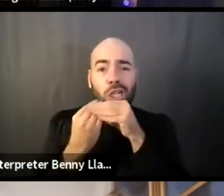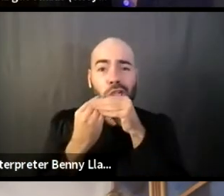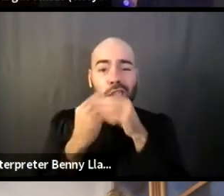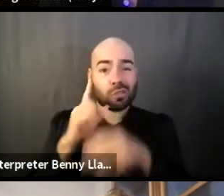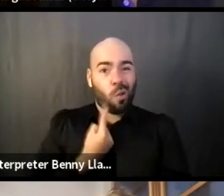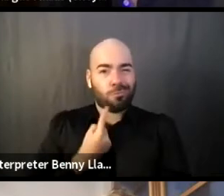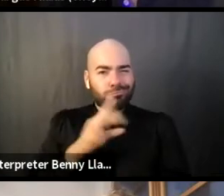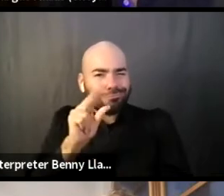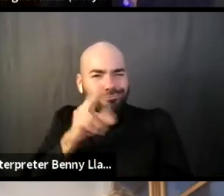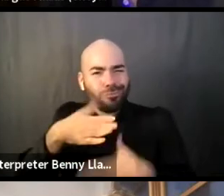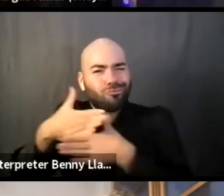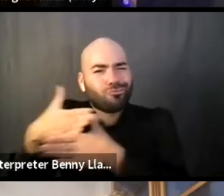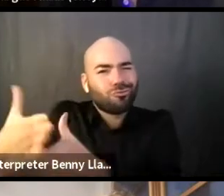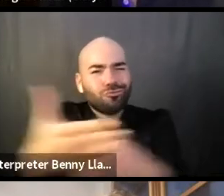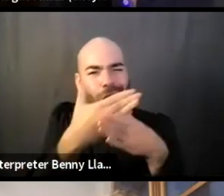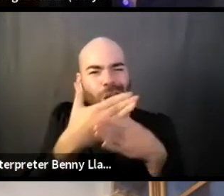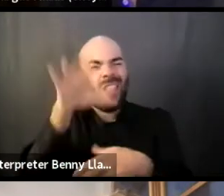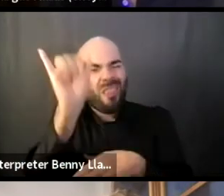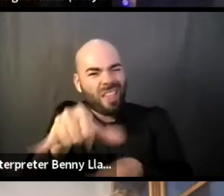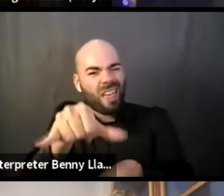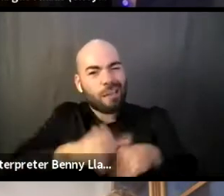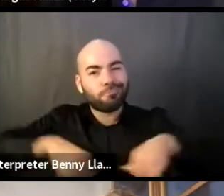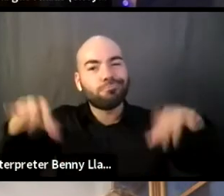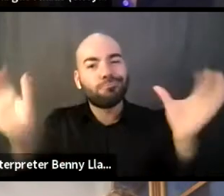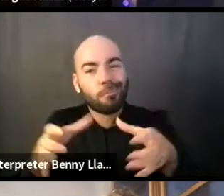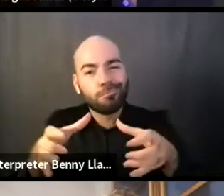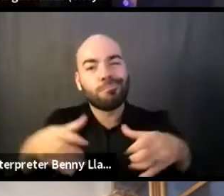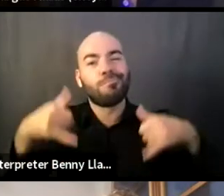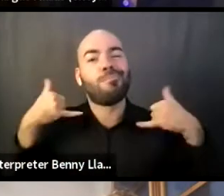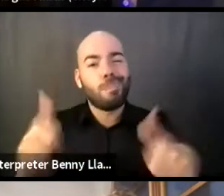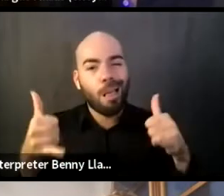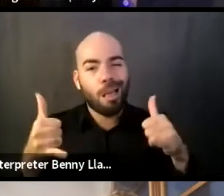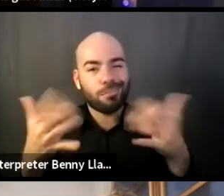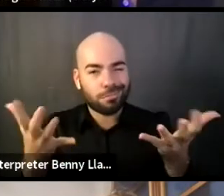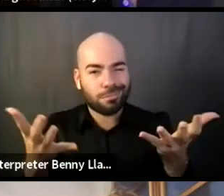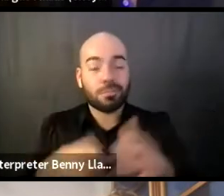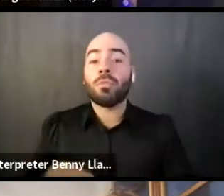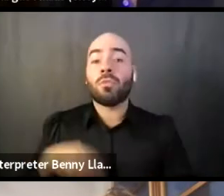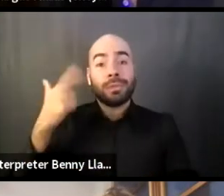That's the coming together, that's the play. And I think what has propelled me forward in my leadership